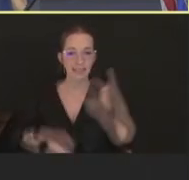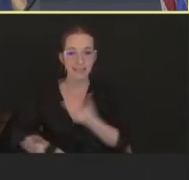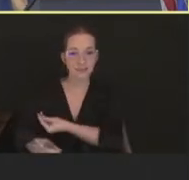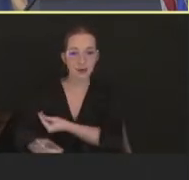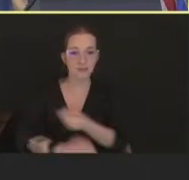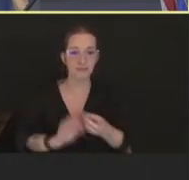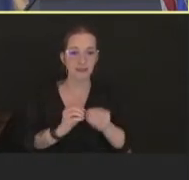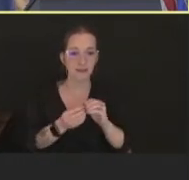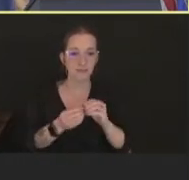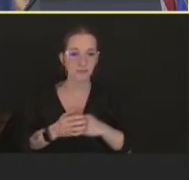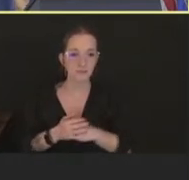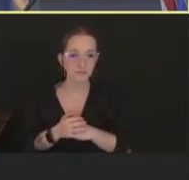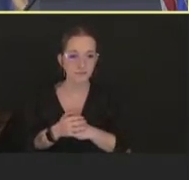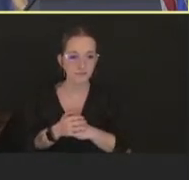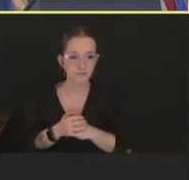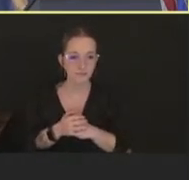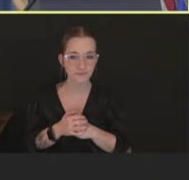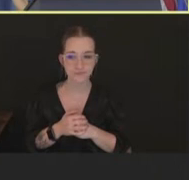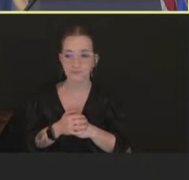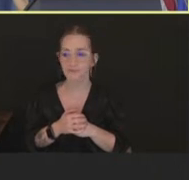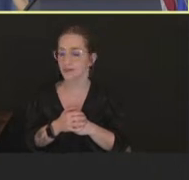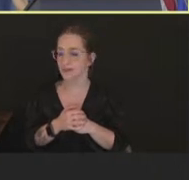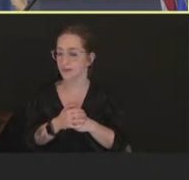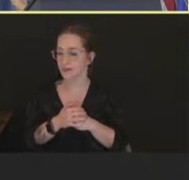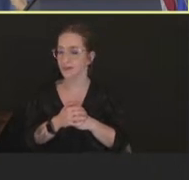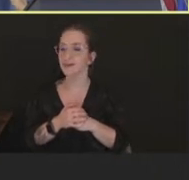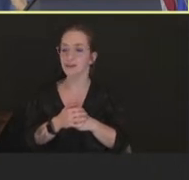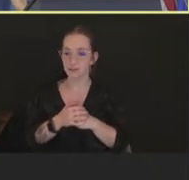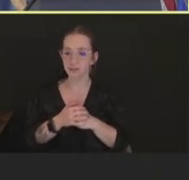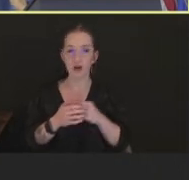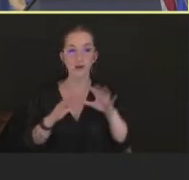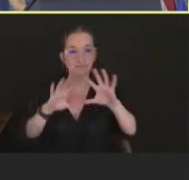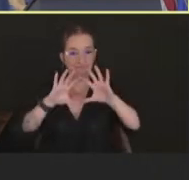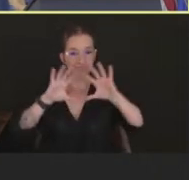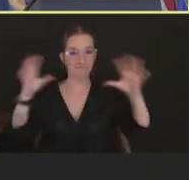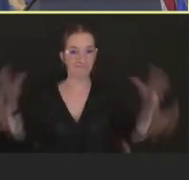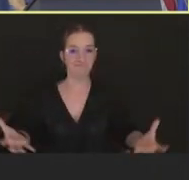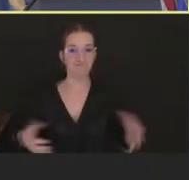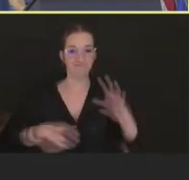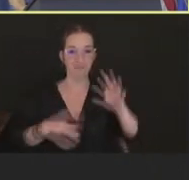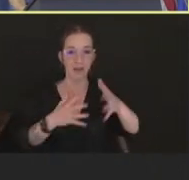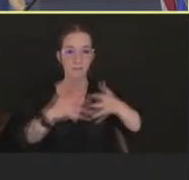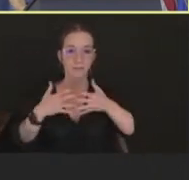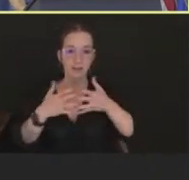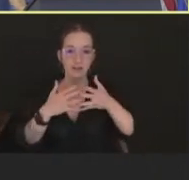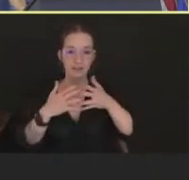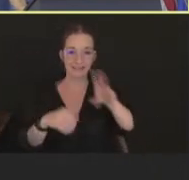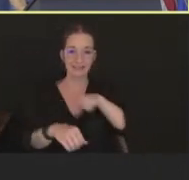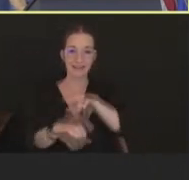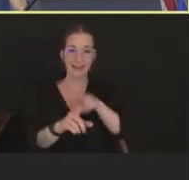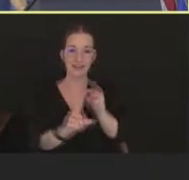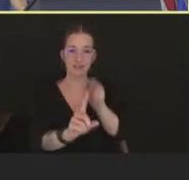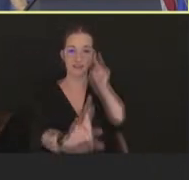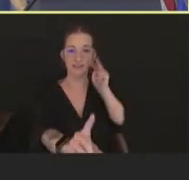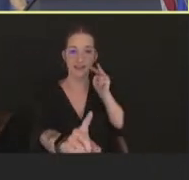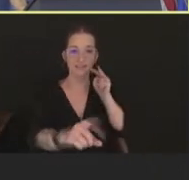So looking at this at a national level -- again, these are the 48 jurisdictions reporting -- you